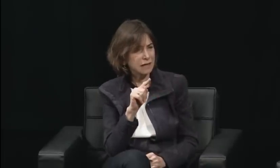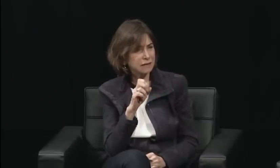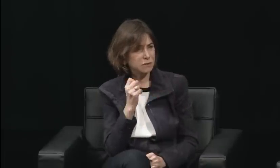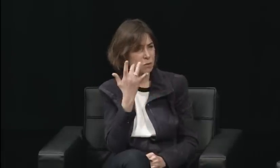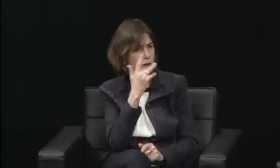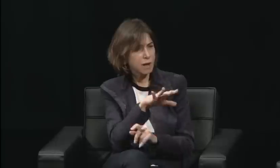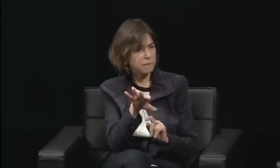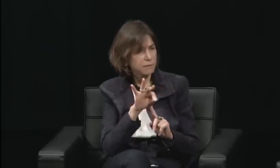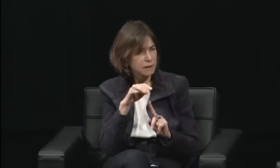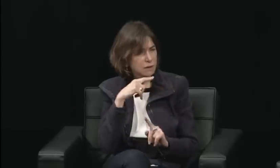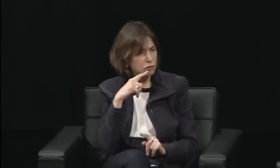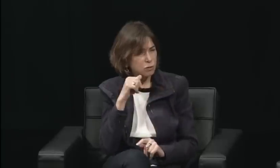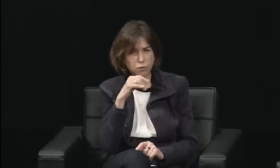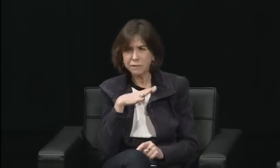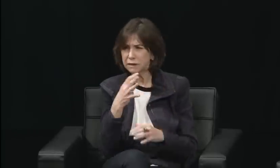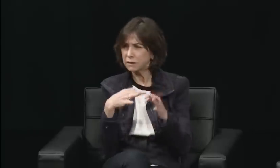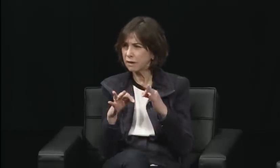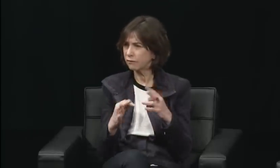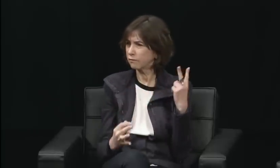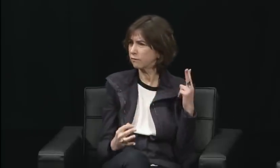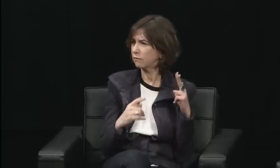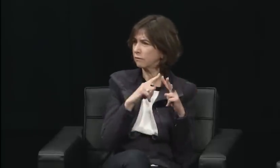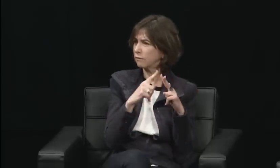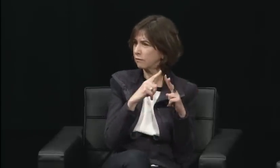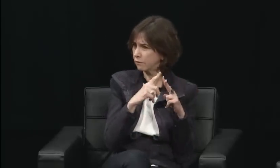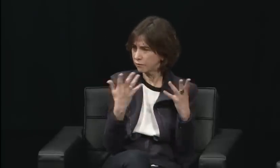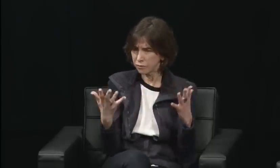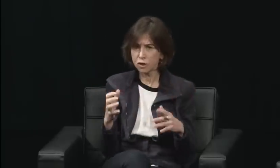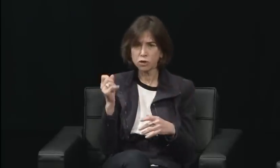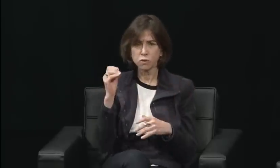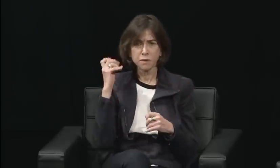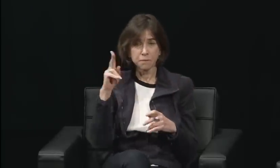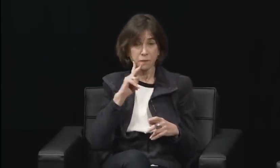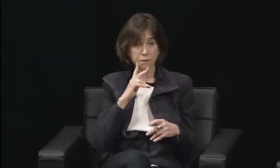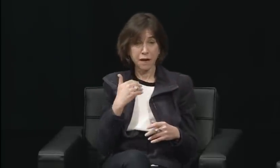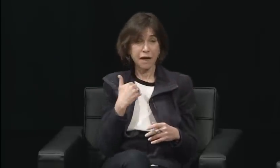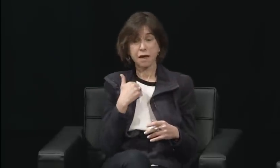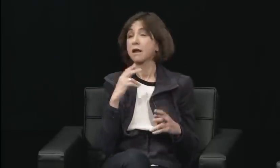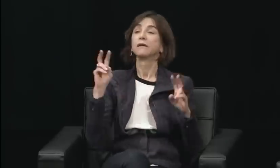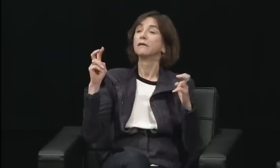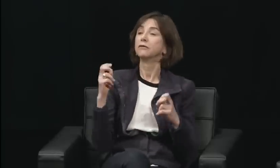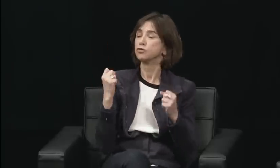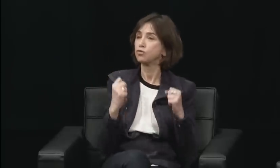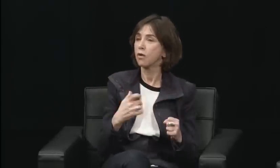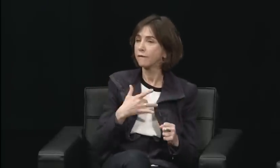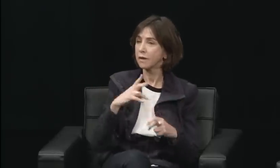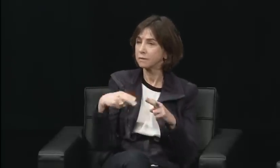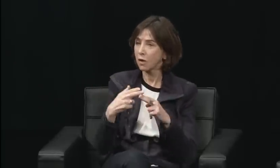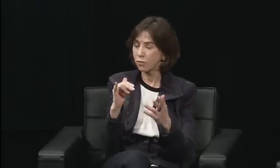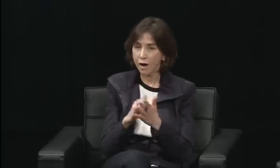I would like to mention that Pat Johanson was not able to join us, as was planned, for family reasons,